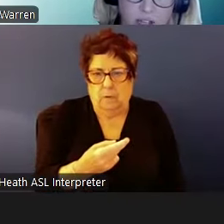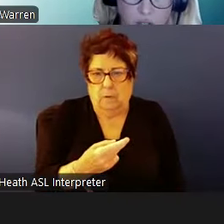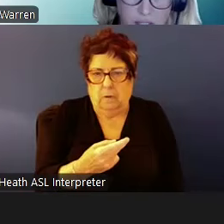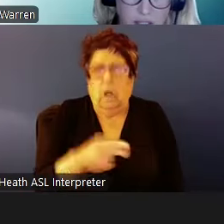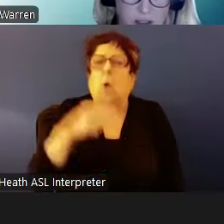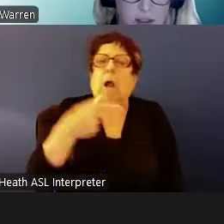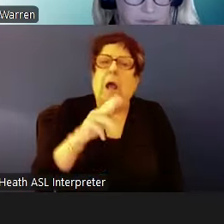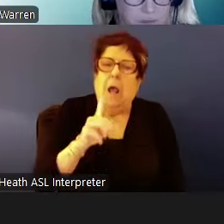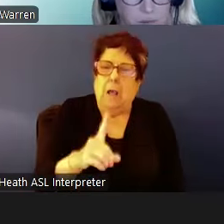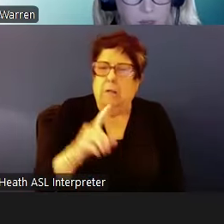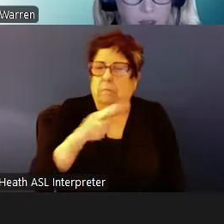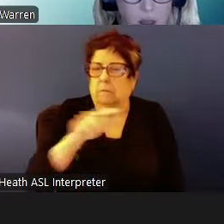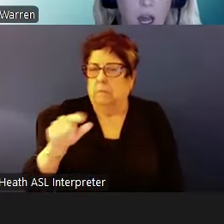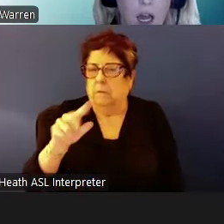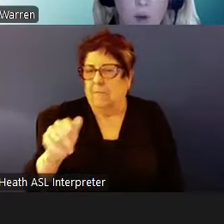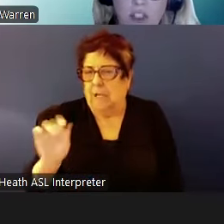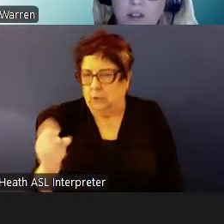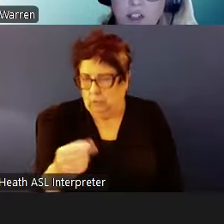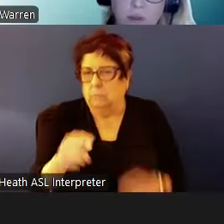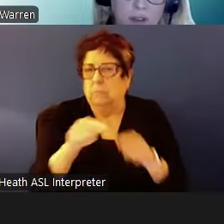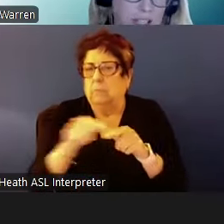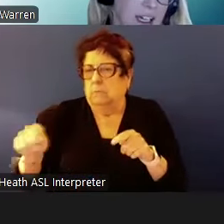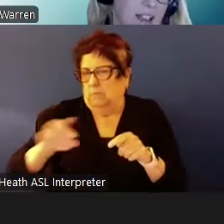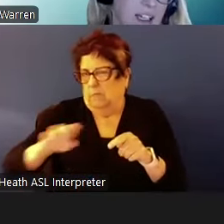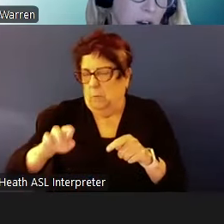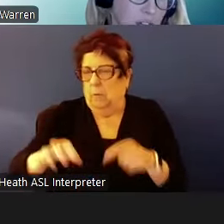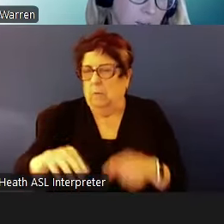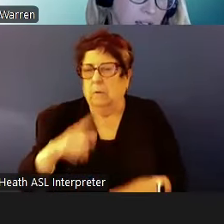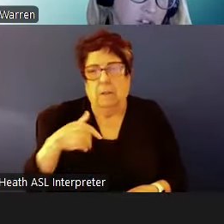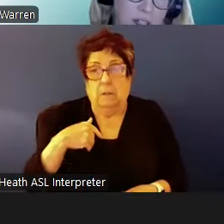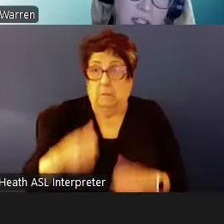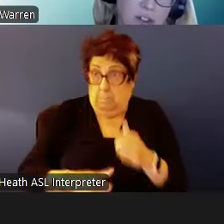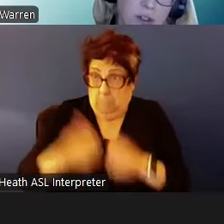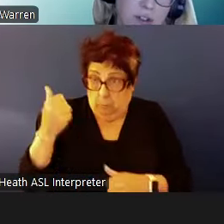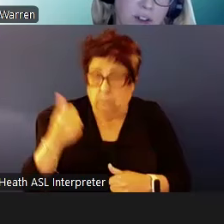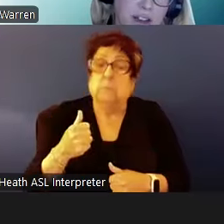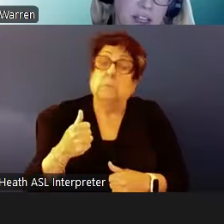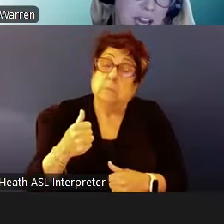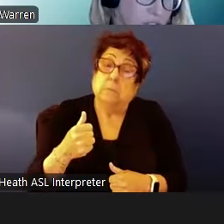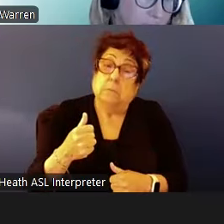issuances. Which could likely partially be contributed to by the fact they have the case